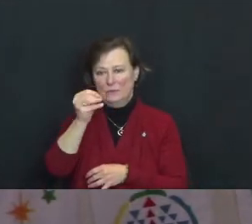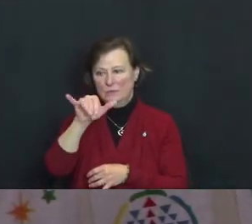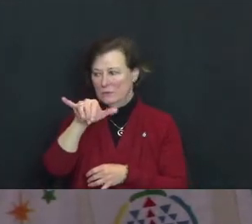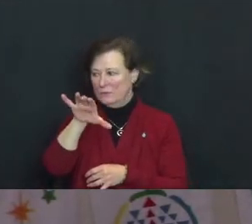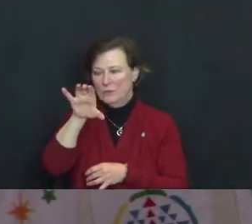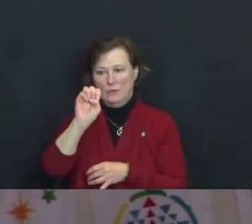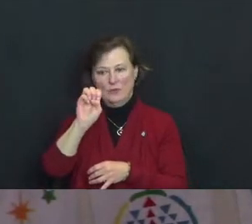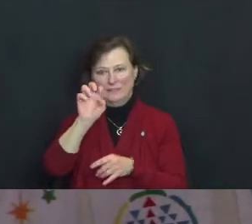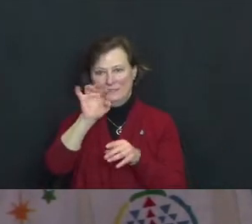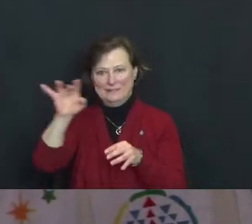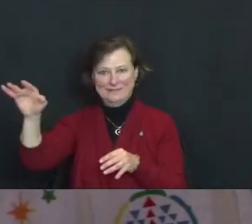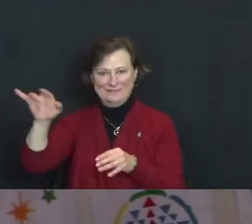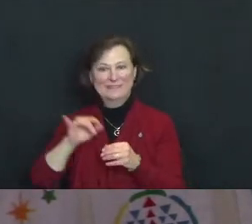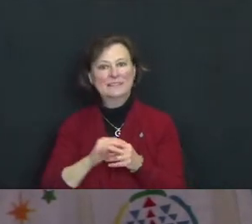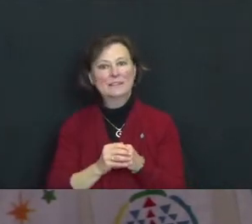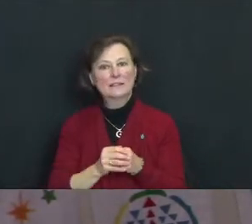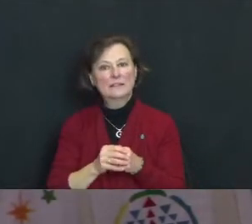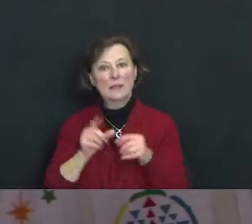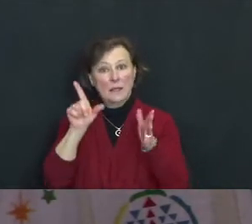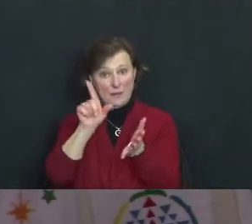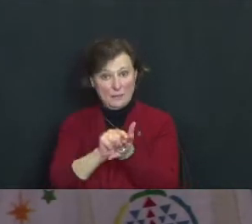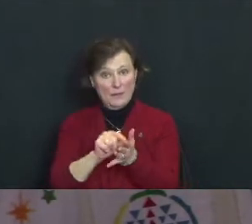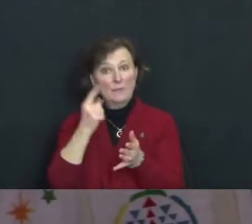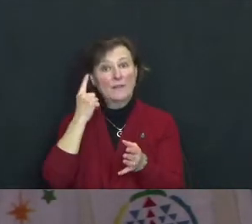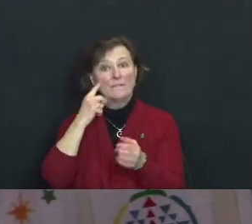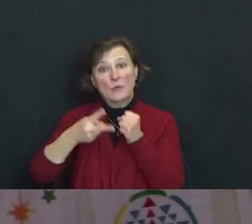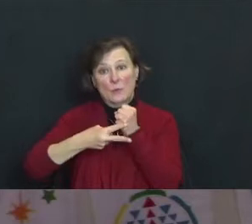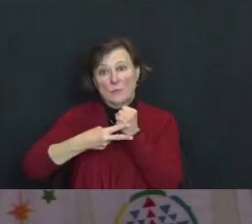by the Foundation for the Preservation of the Mahayana Tradition.